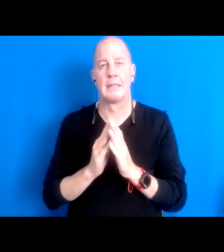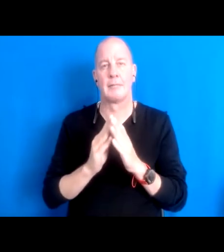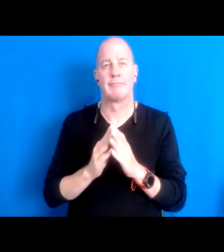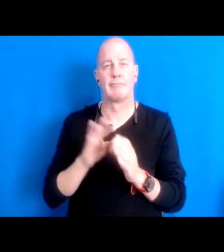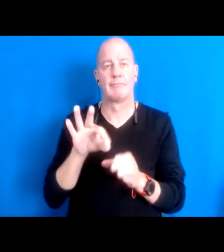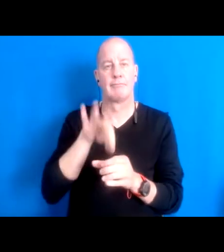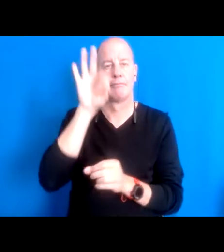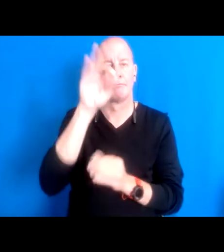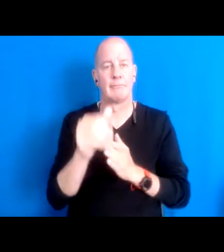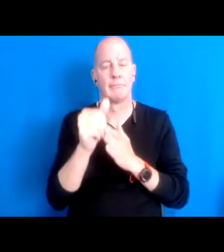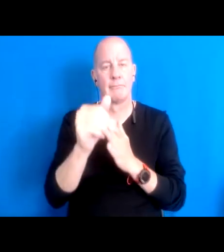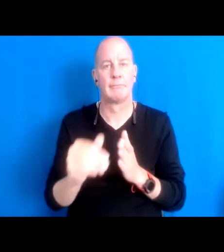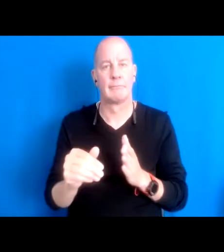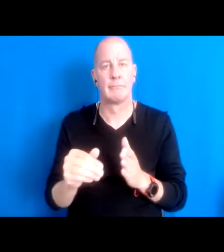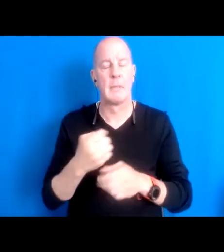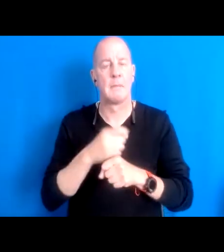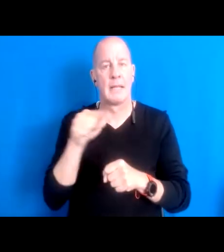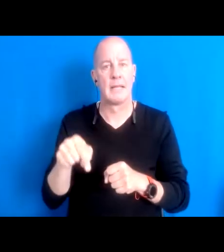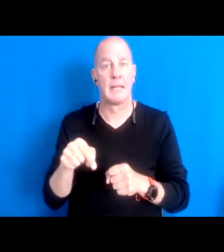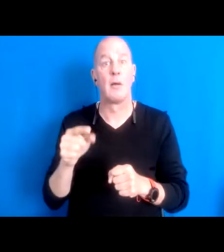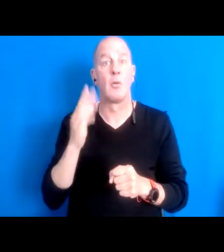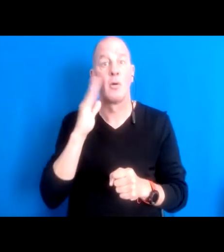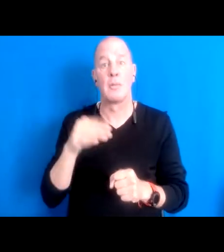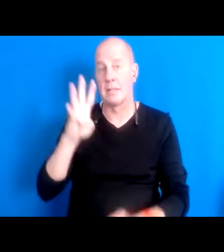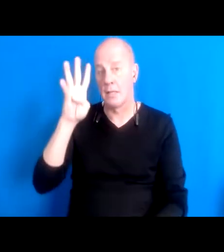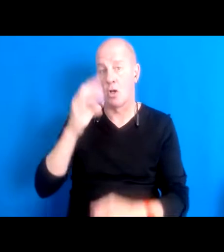creator told us this. 15:44:38 And because he told us this.